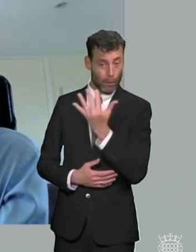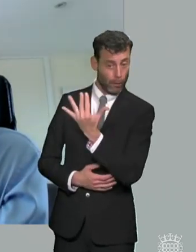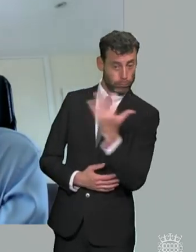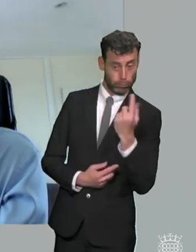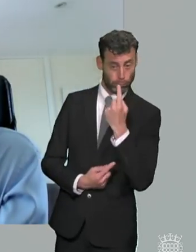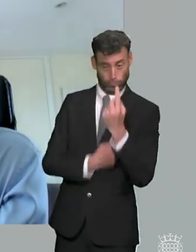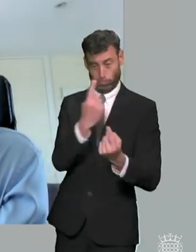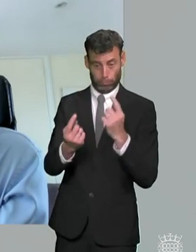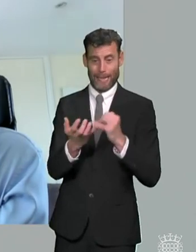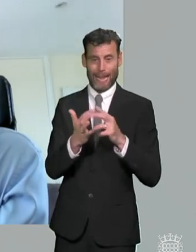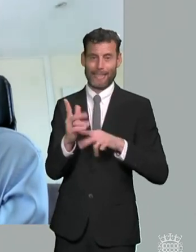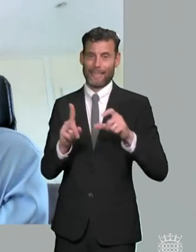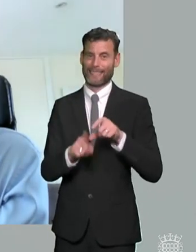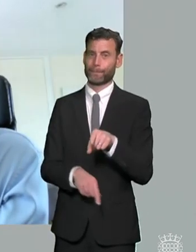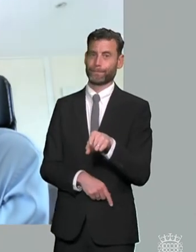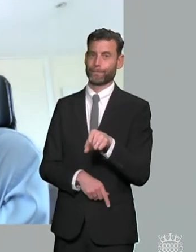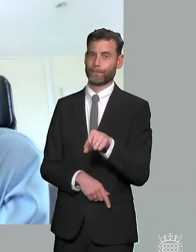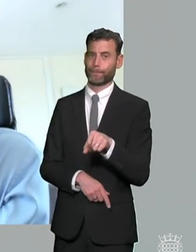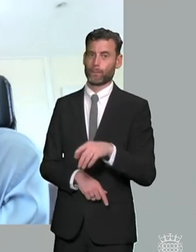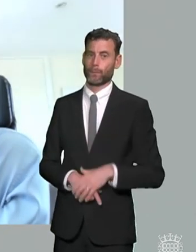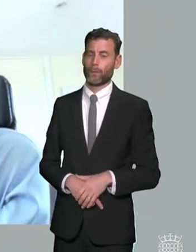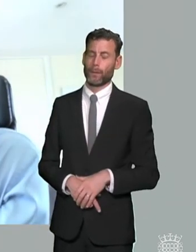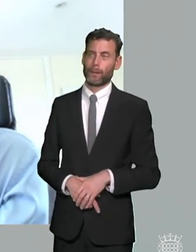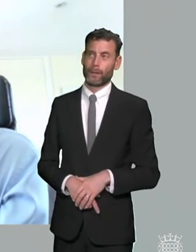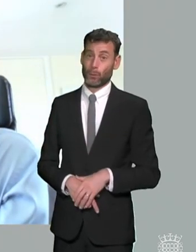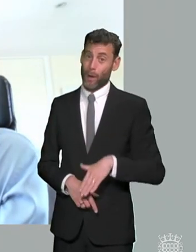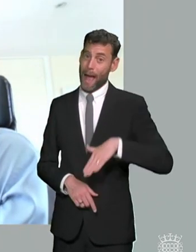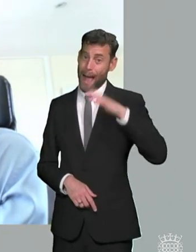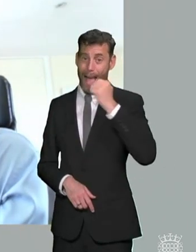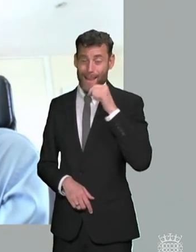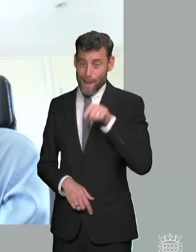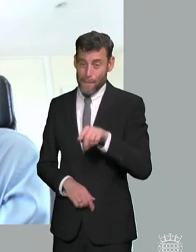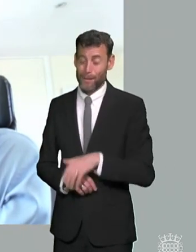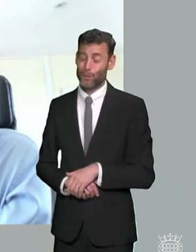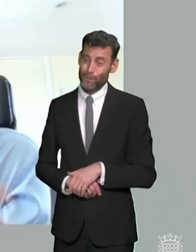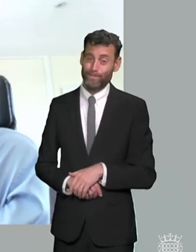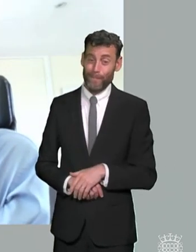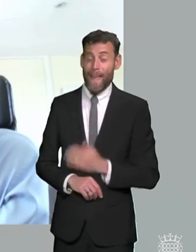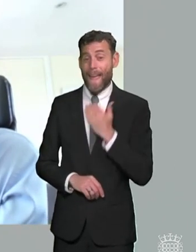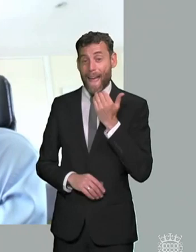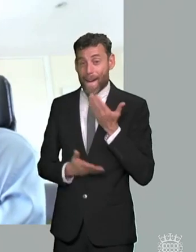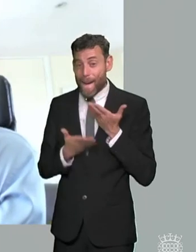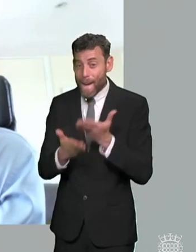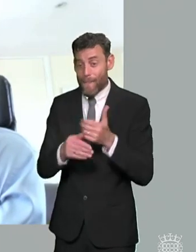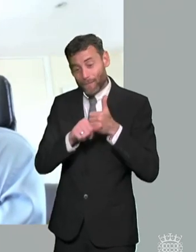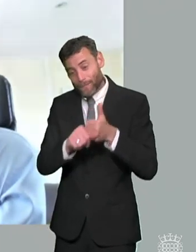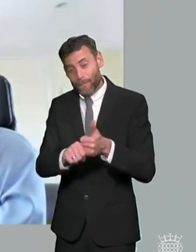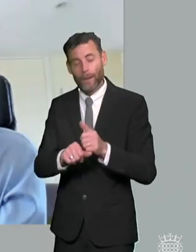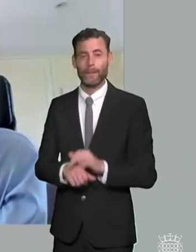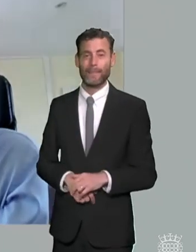around those children um and again the the point i make there is this is not uh solely an sdmd issue